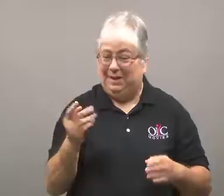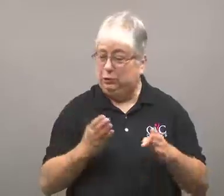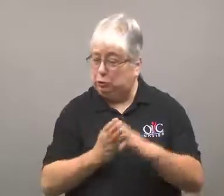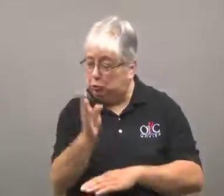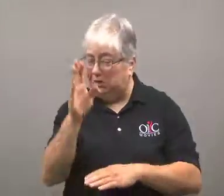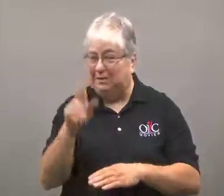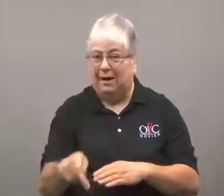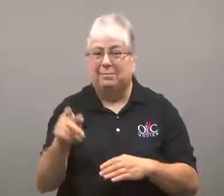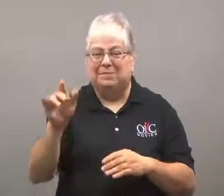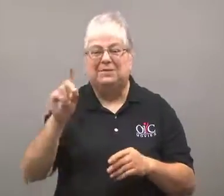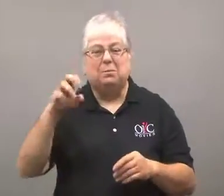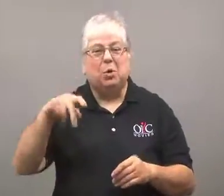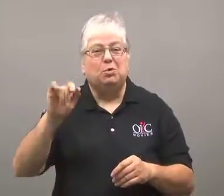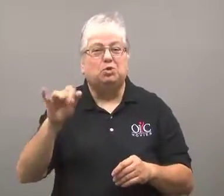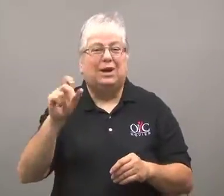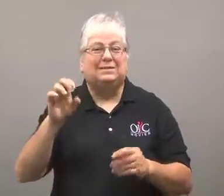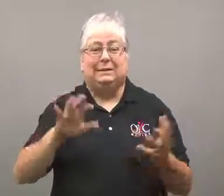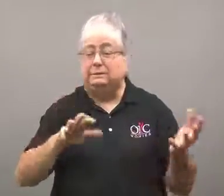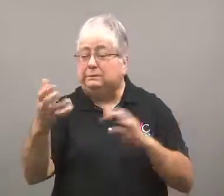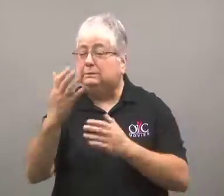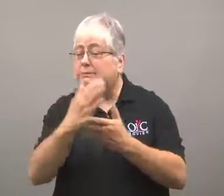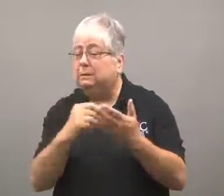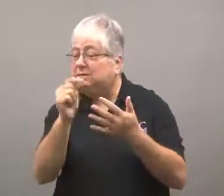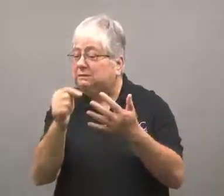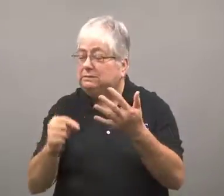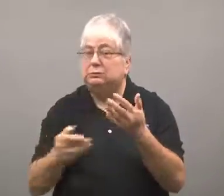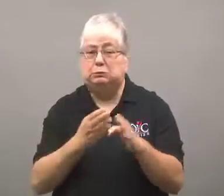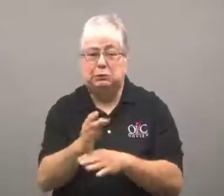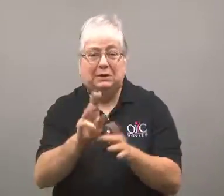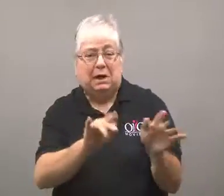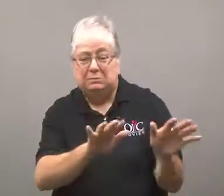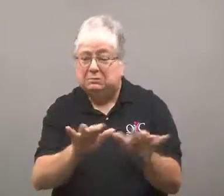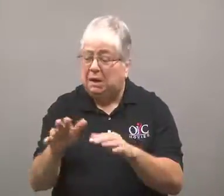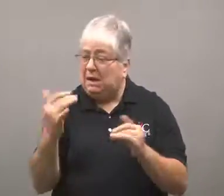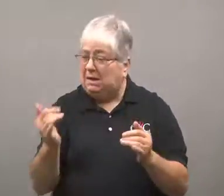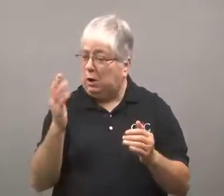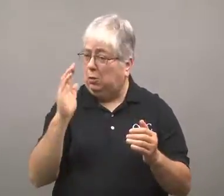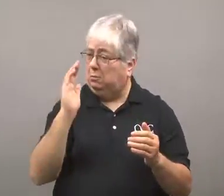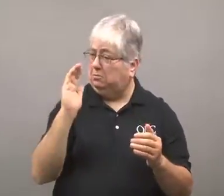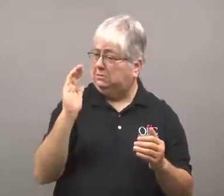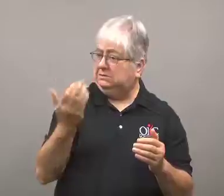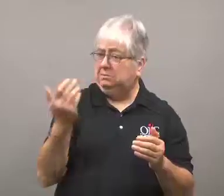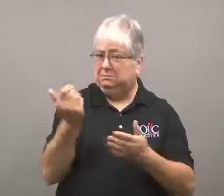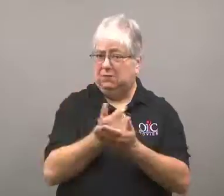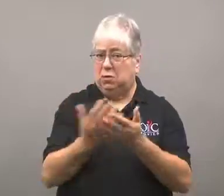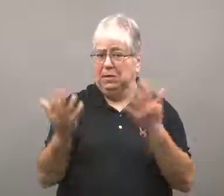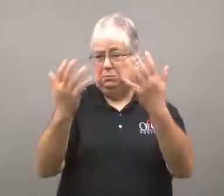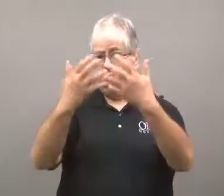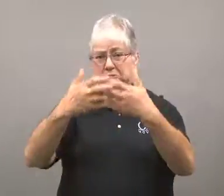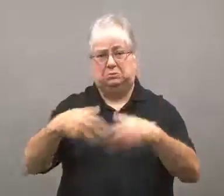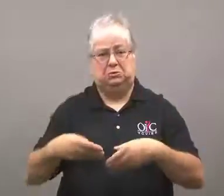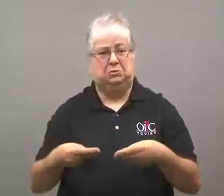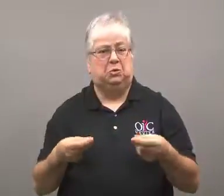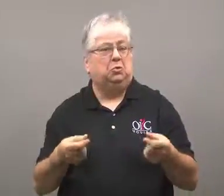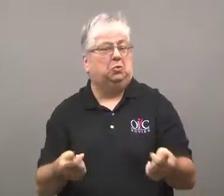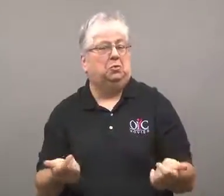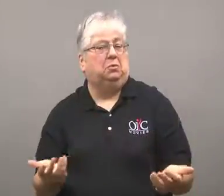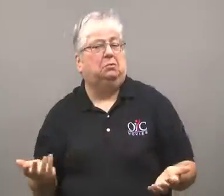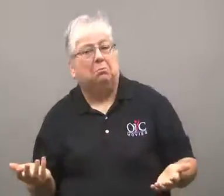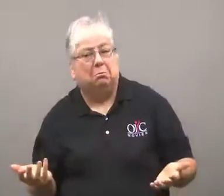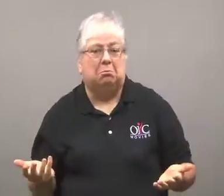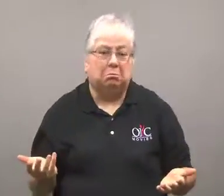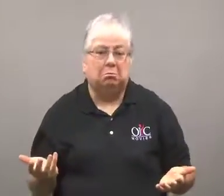He wanted to clean up some issues at the DOJ, and it appeared he did.